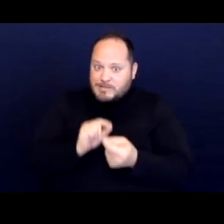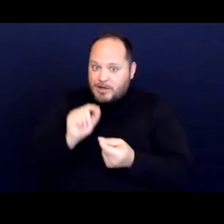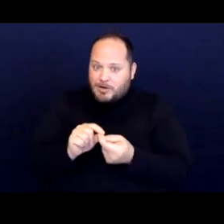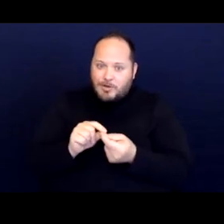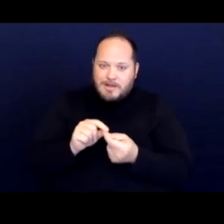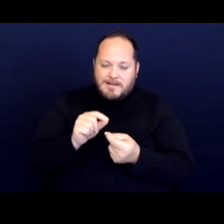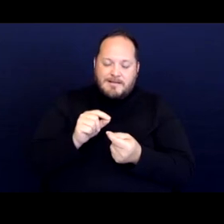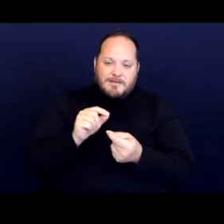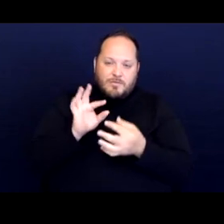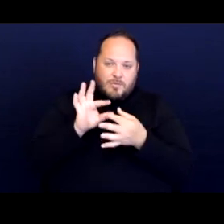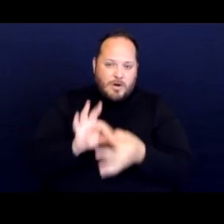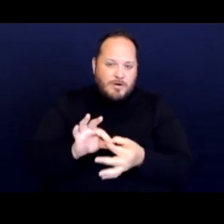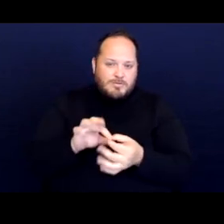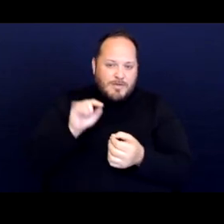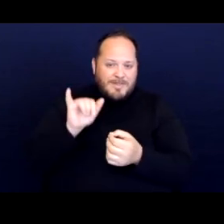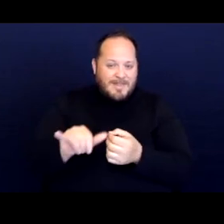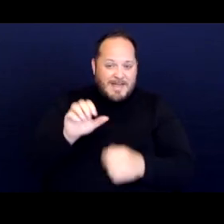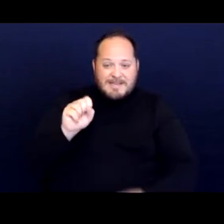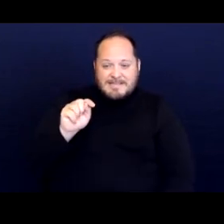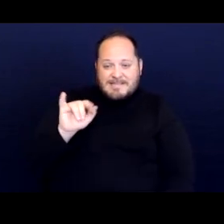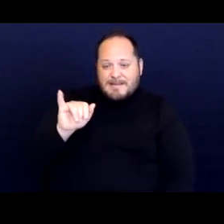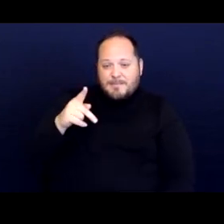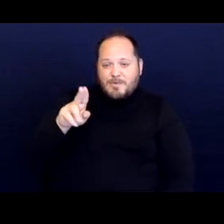in regards to this stimulated preliminary injunction